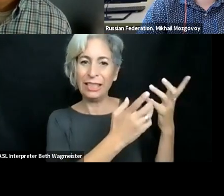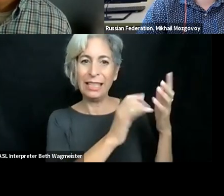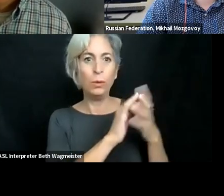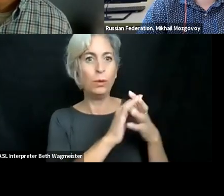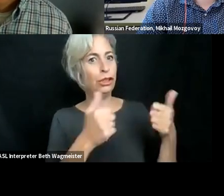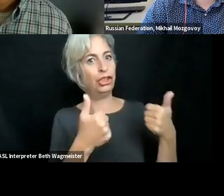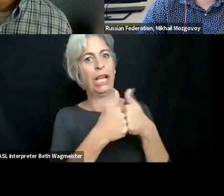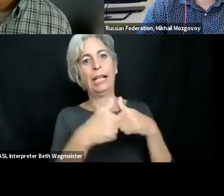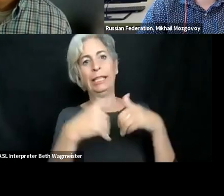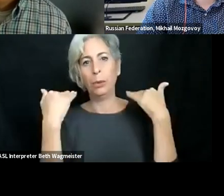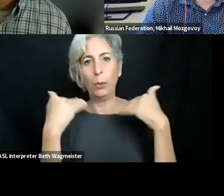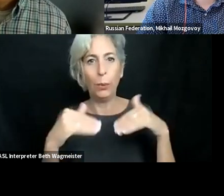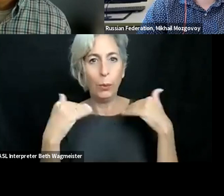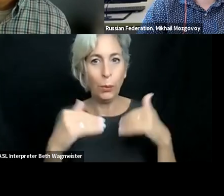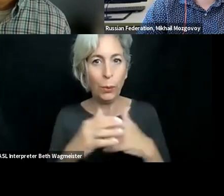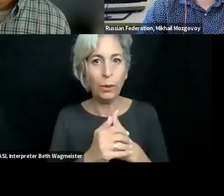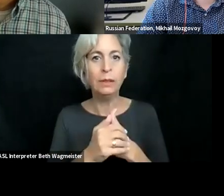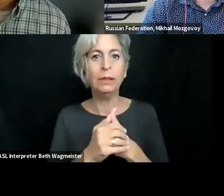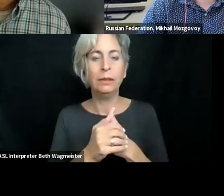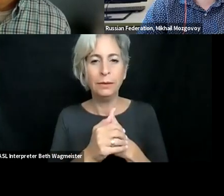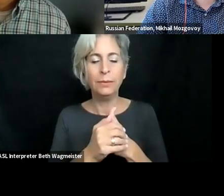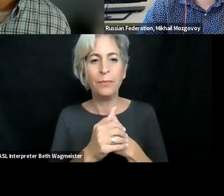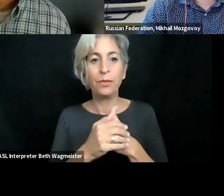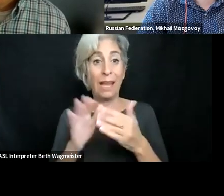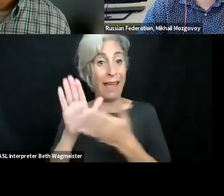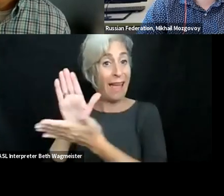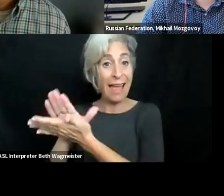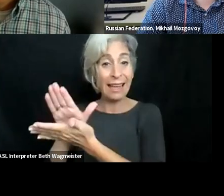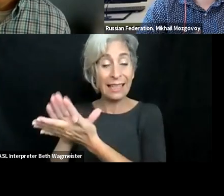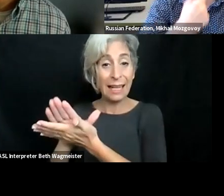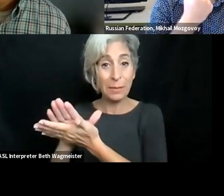institution, so moving digitally was a big challenge, and sitting on